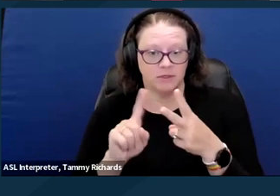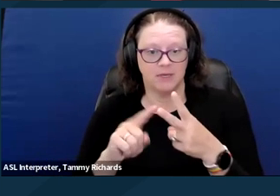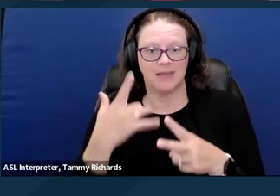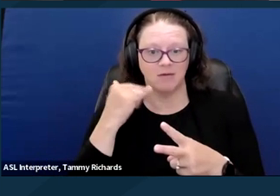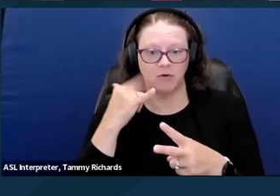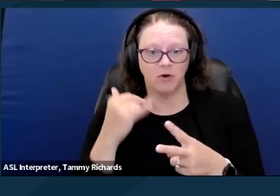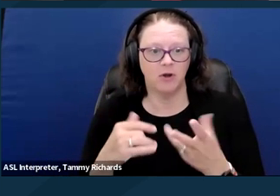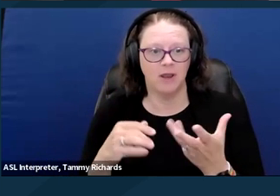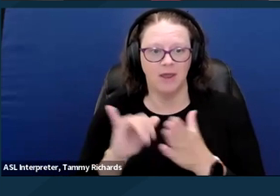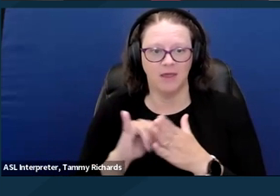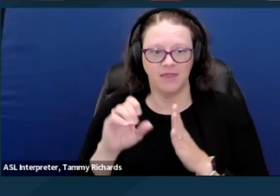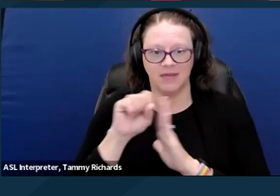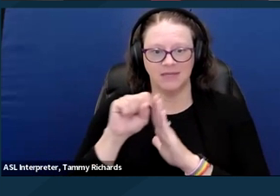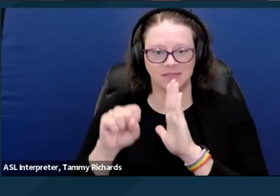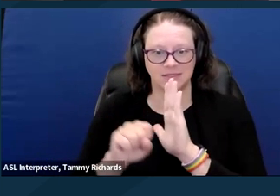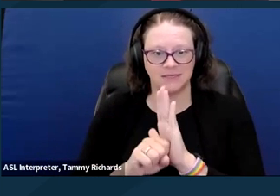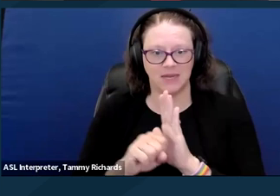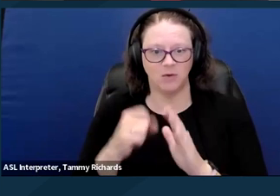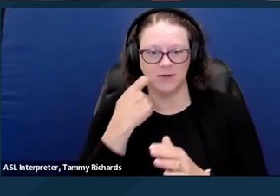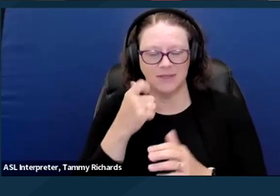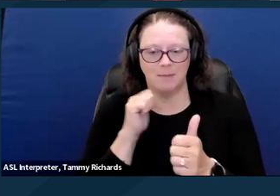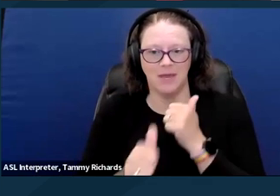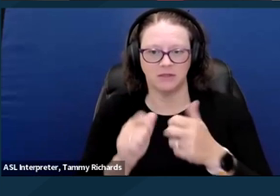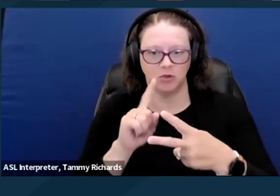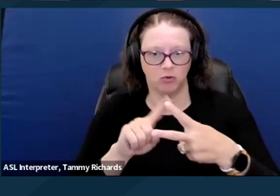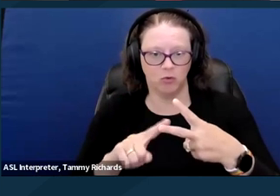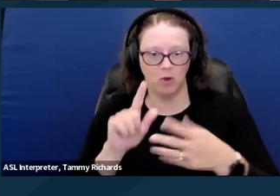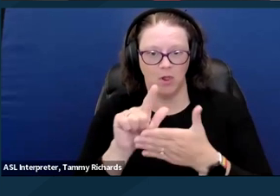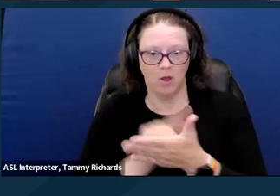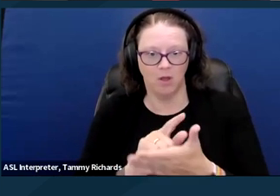CARE, C-A-R-E stands for